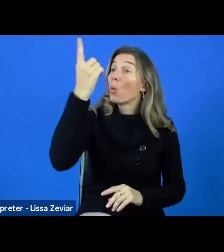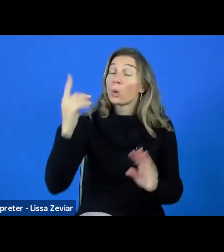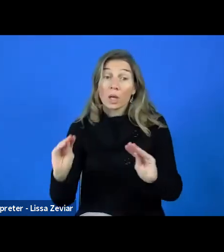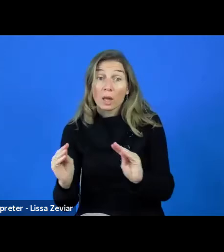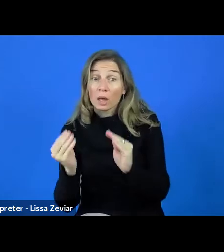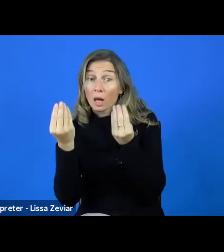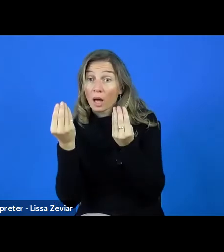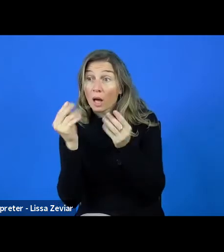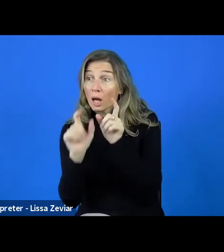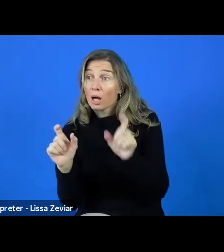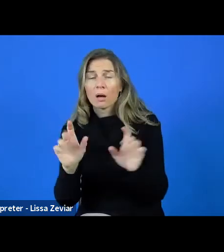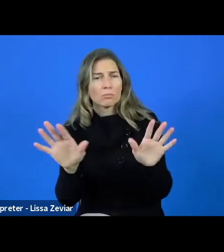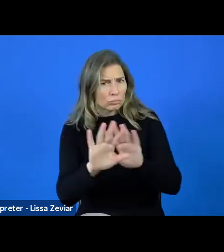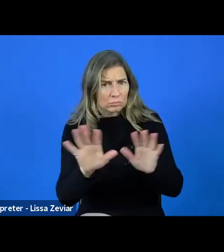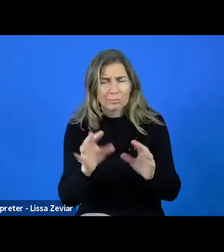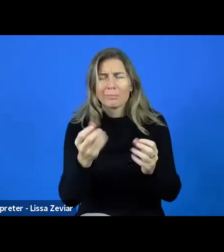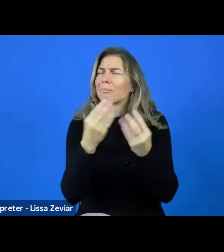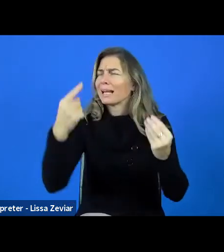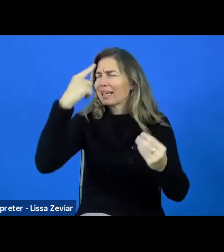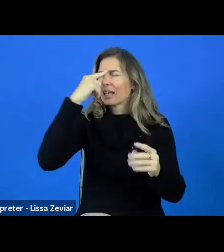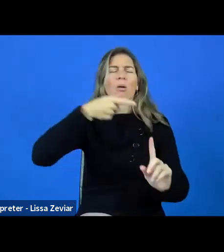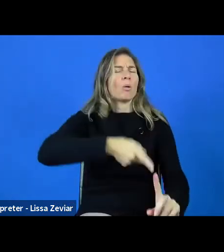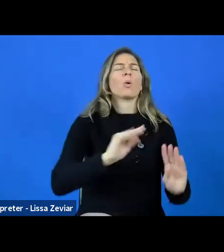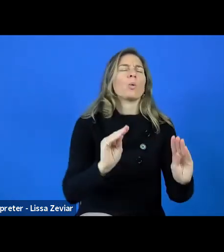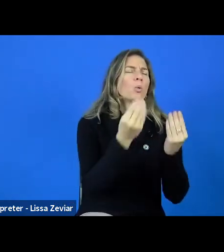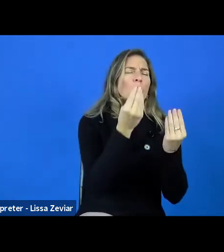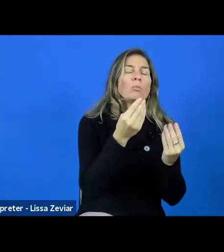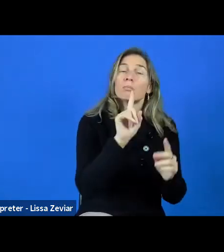It is also adult education, professional education.